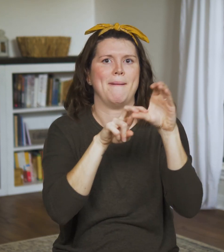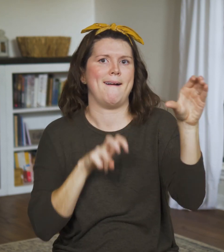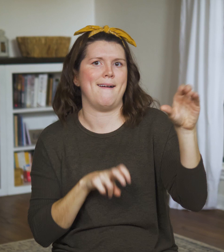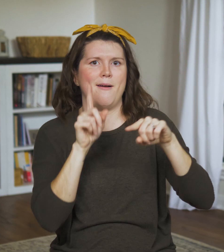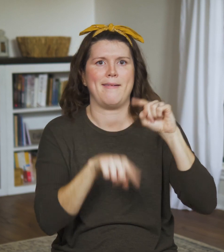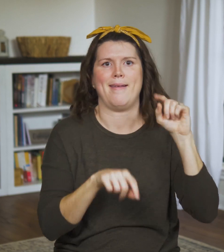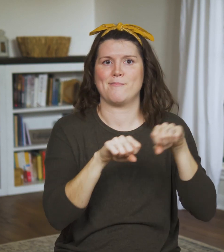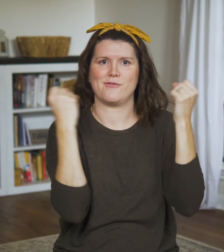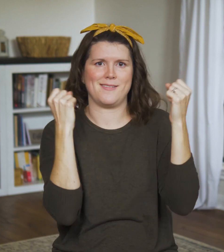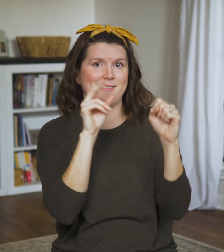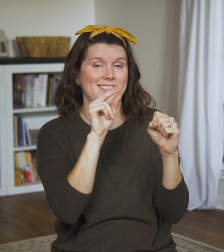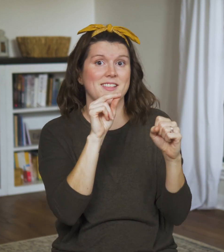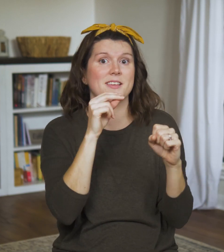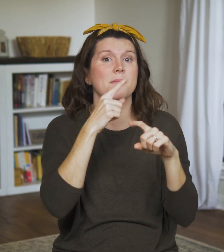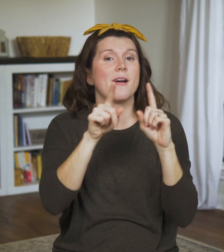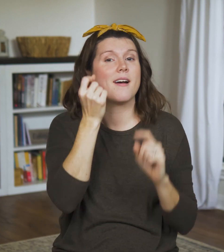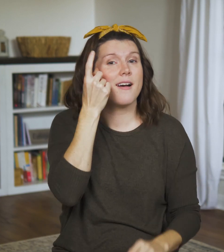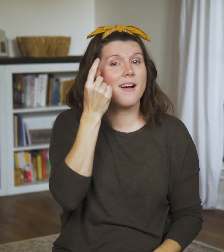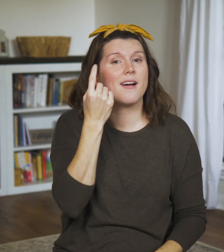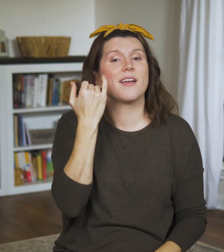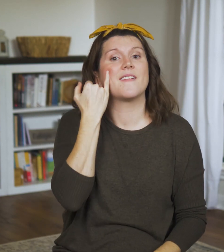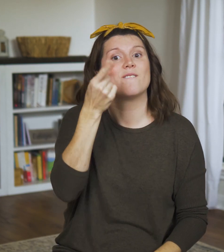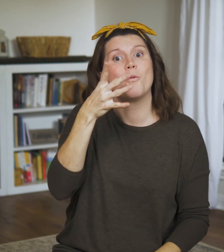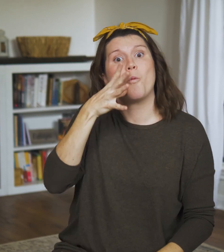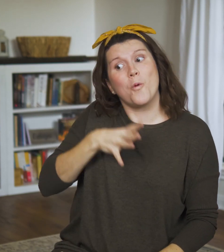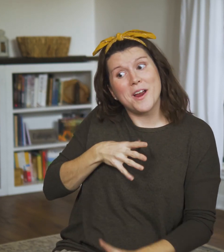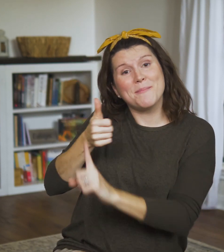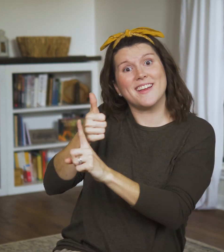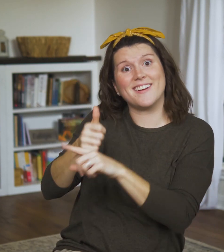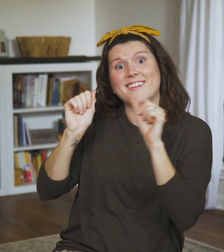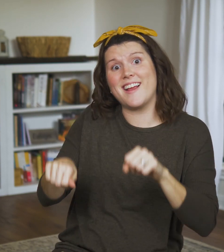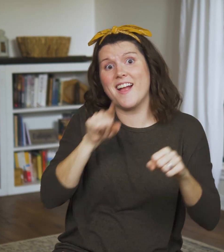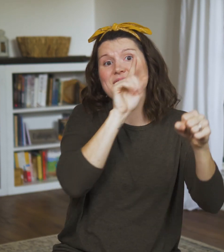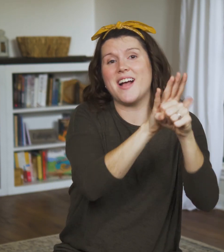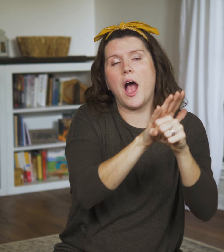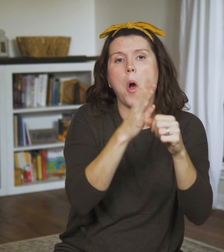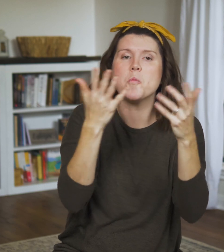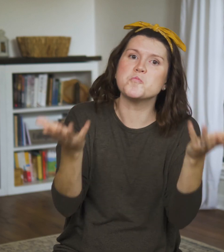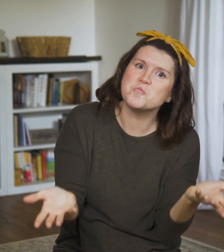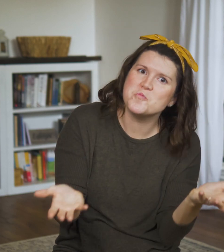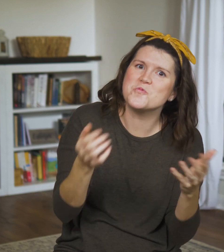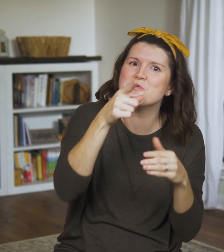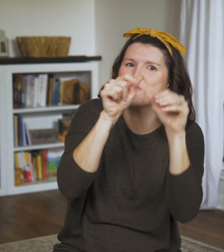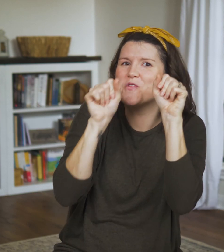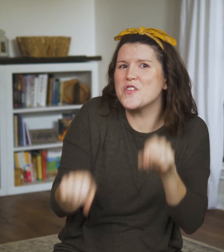It’s like tithing with our time, not just our money.